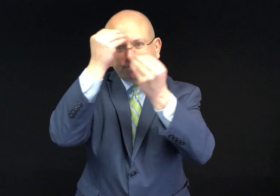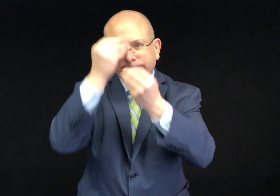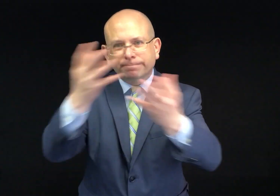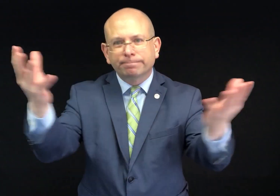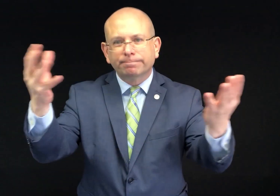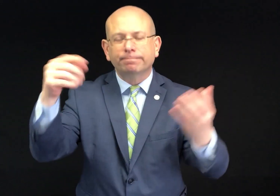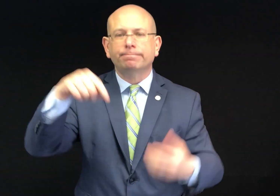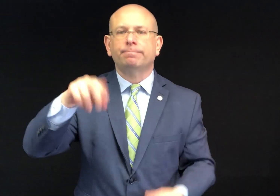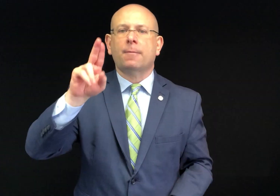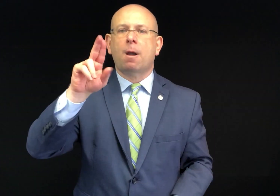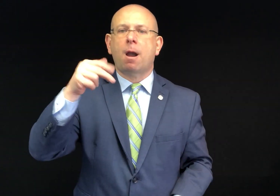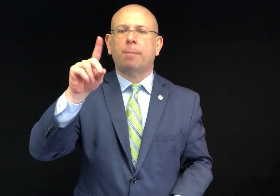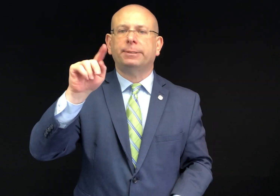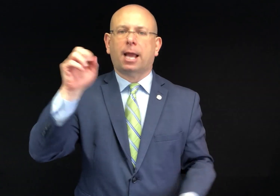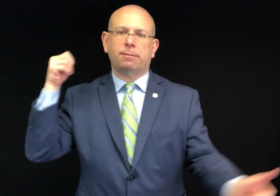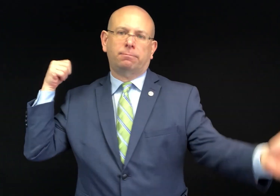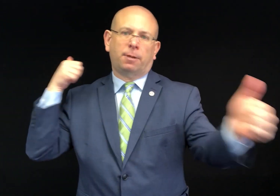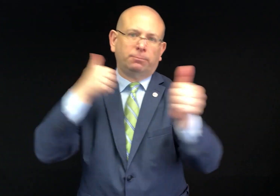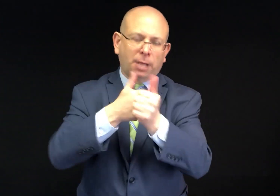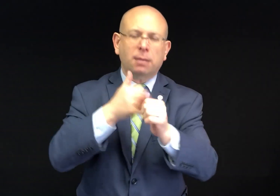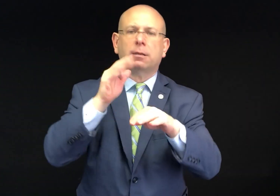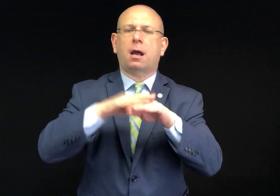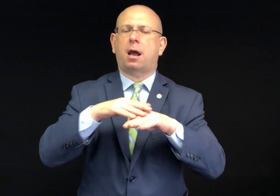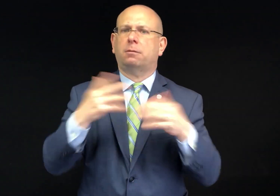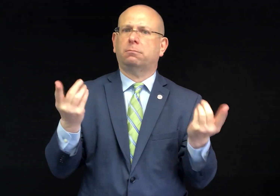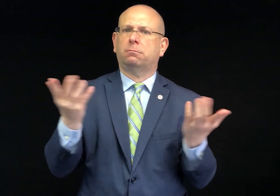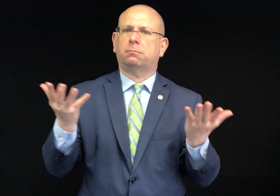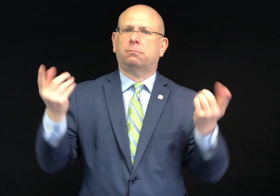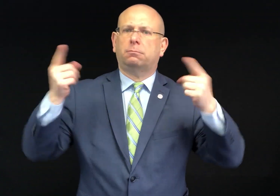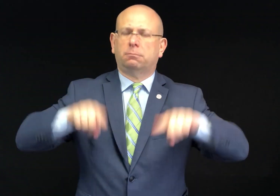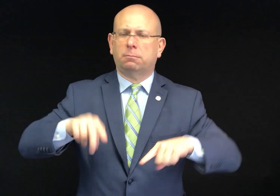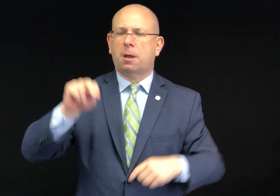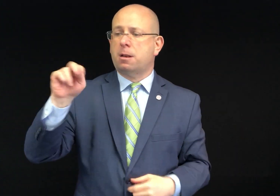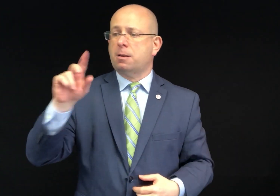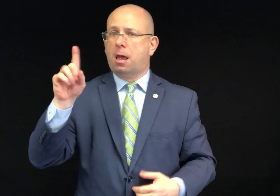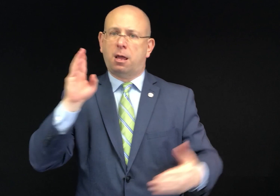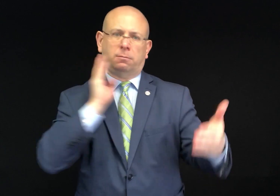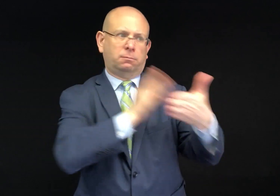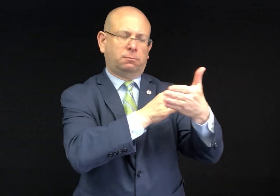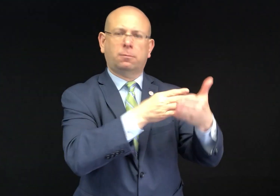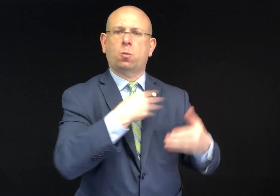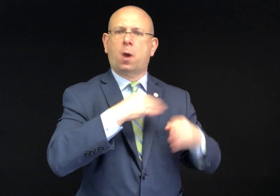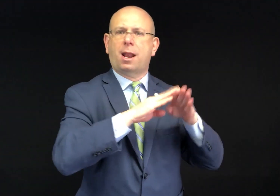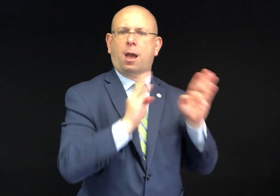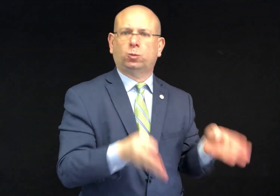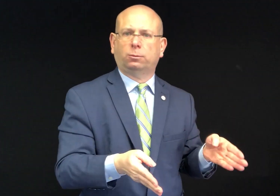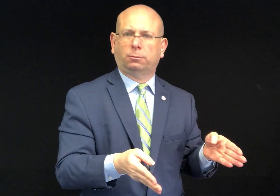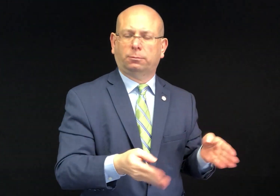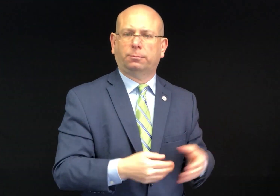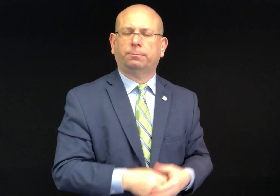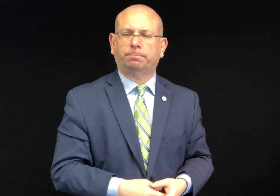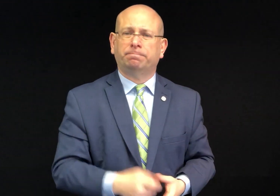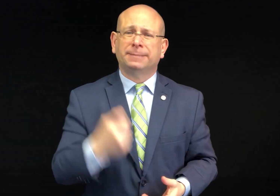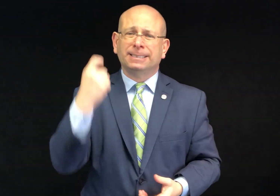This is an update regarding the NAD's lawsuit against the White House.